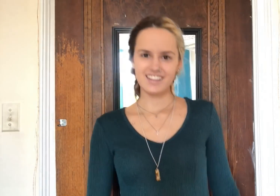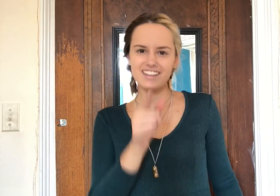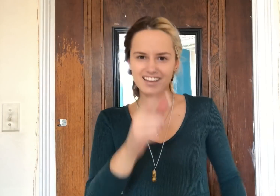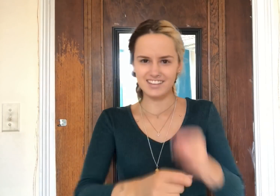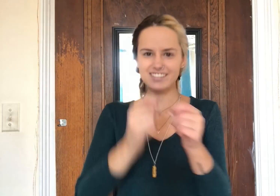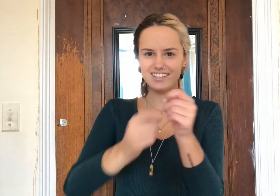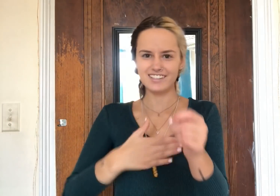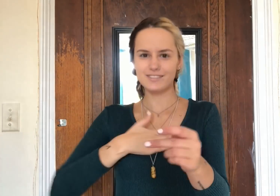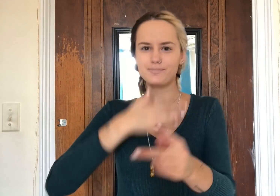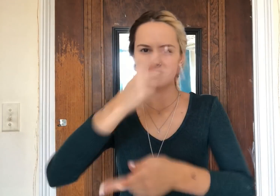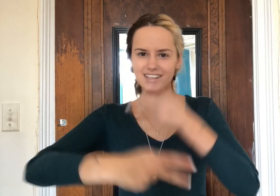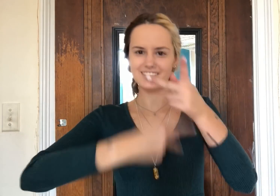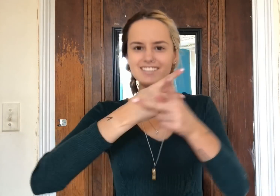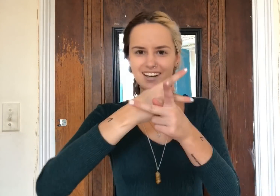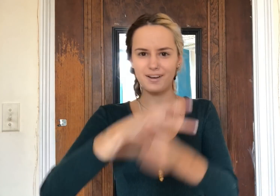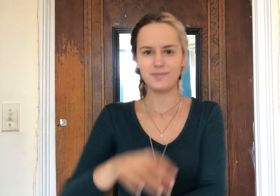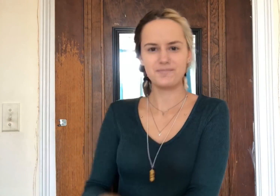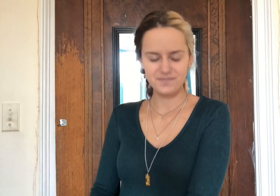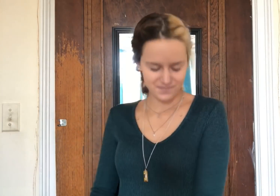You're, You're, You're just my type.